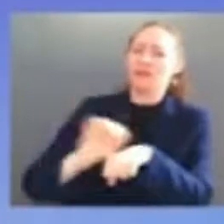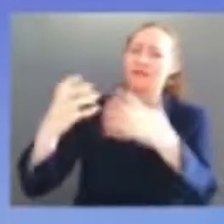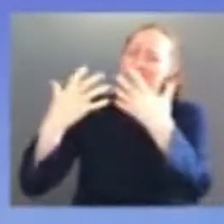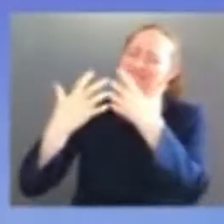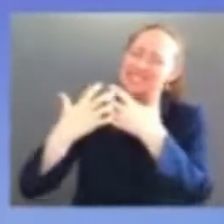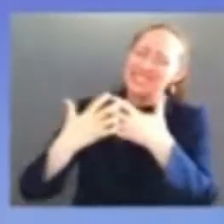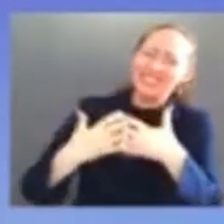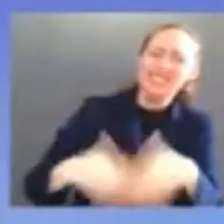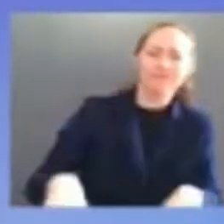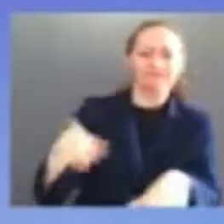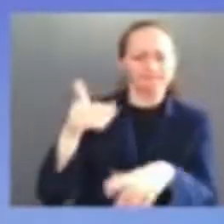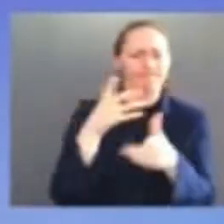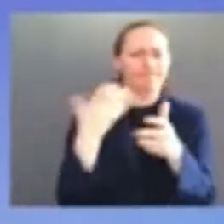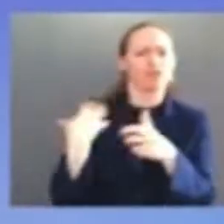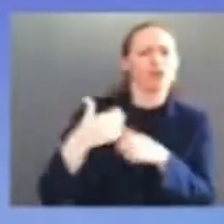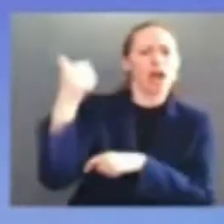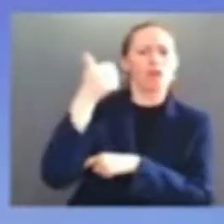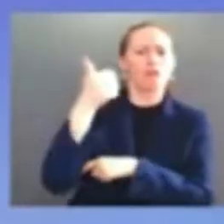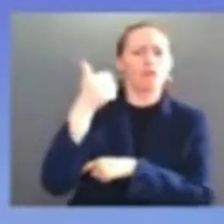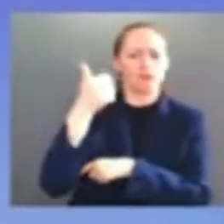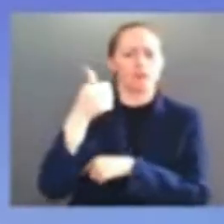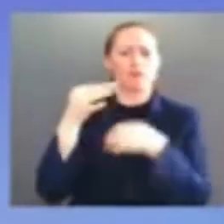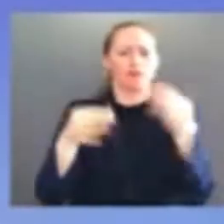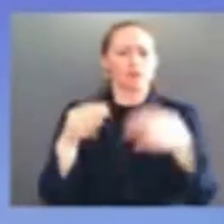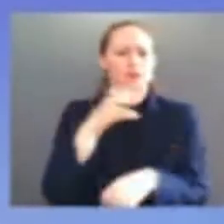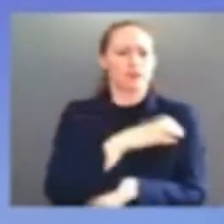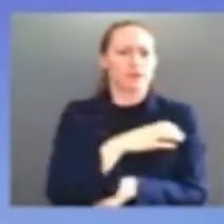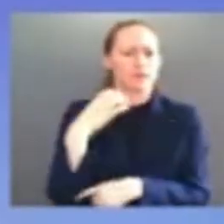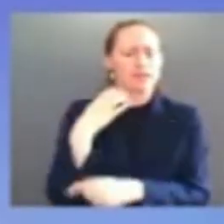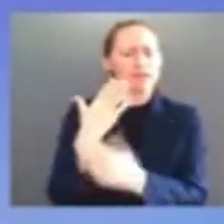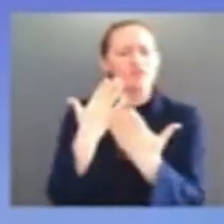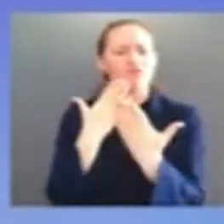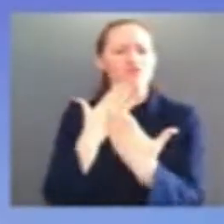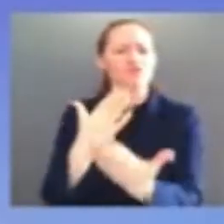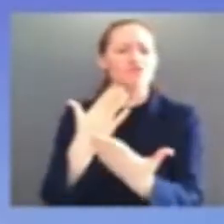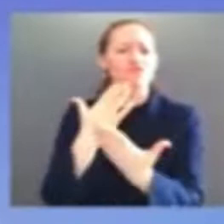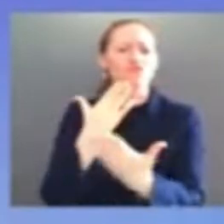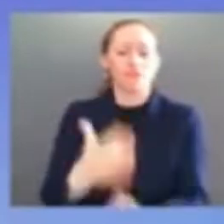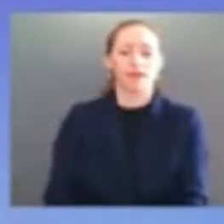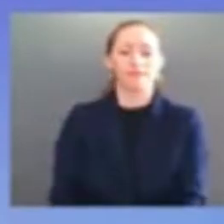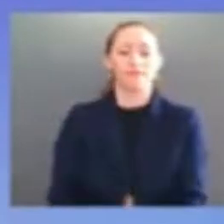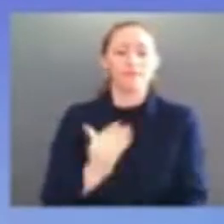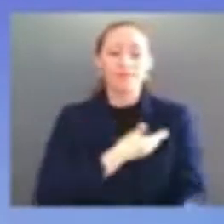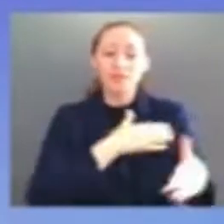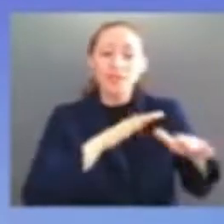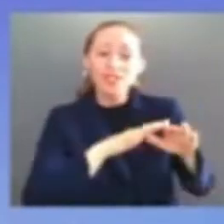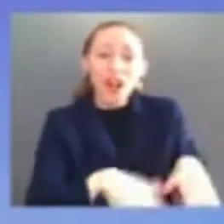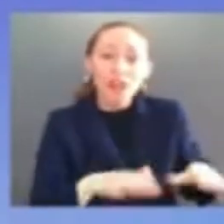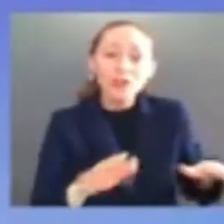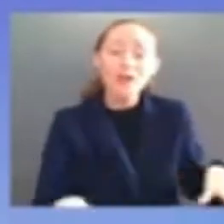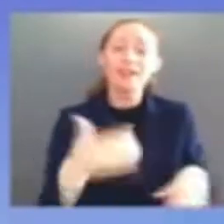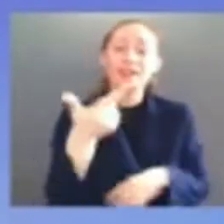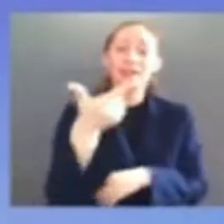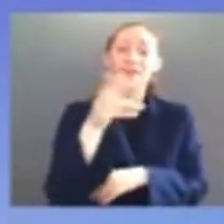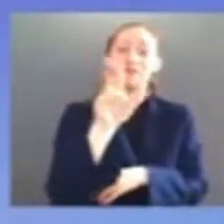to turn our children and grandchildren to say i was there i was there this is one of those